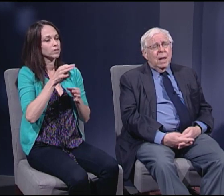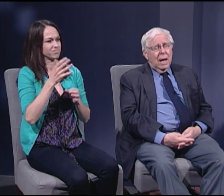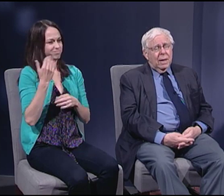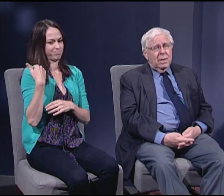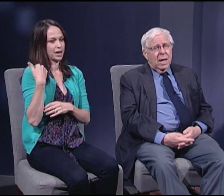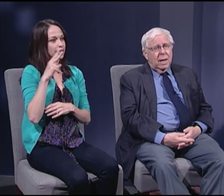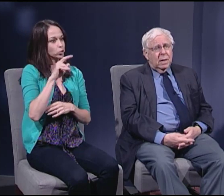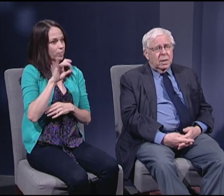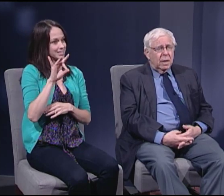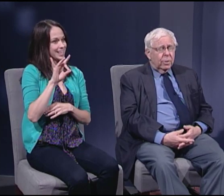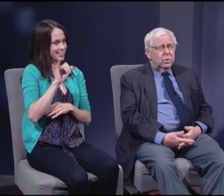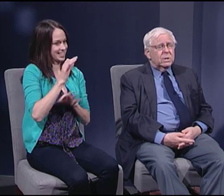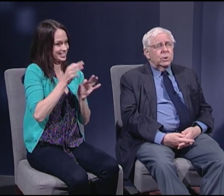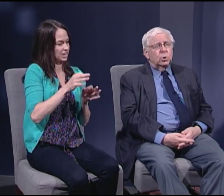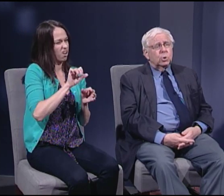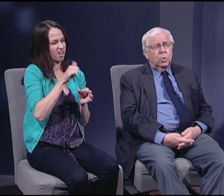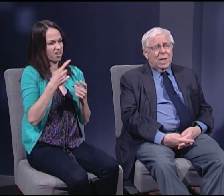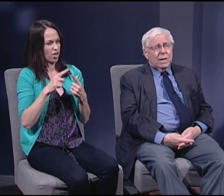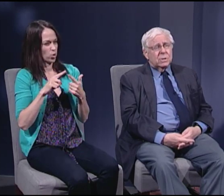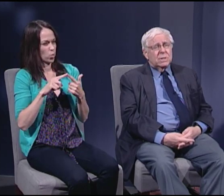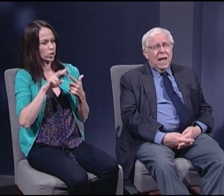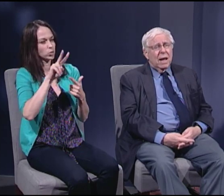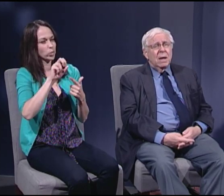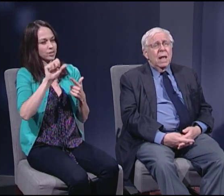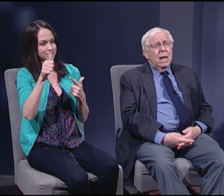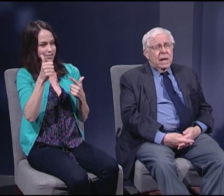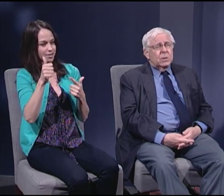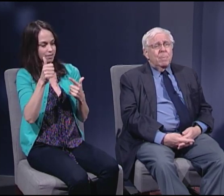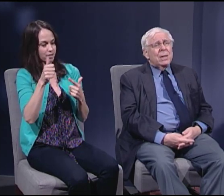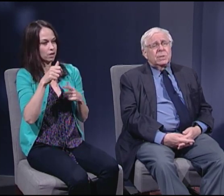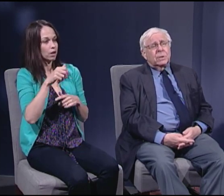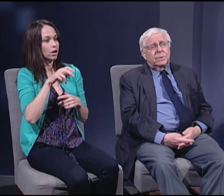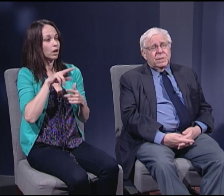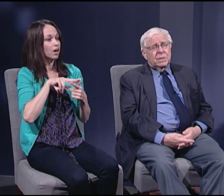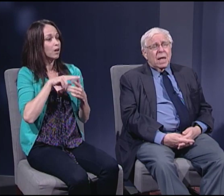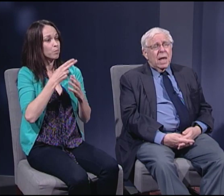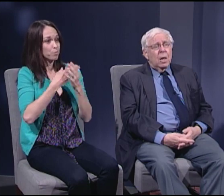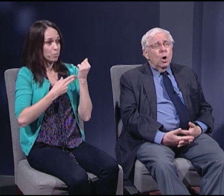and then in another decision in 2010 is basically say,